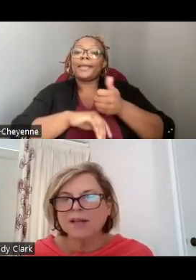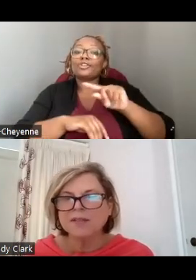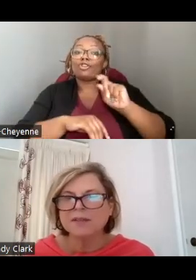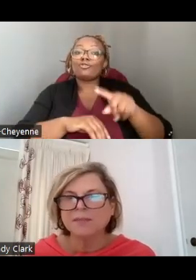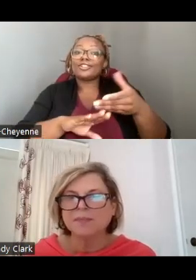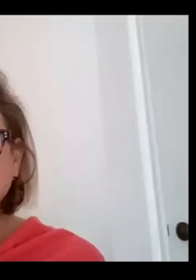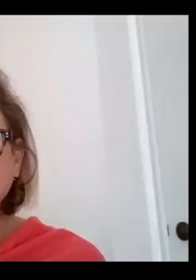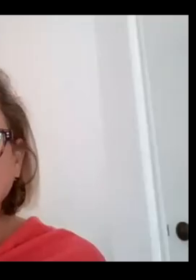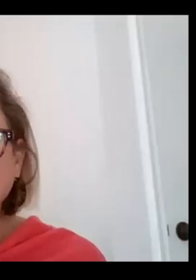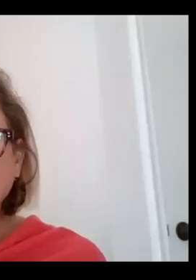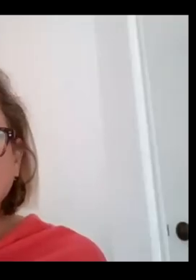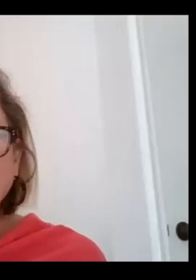US.